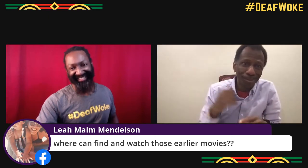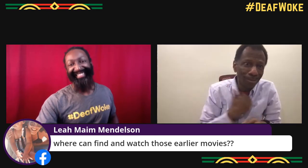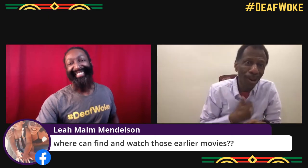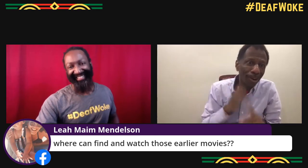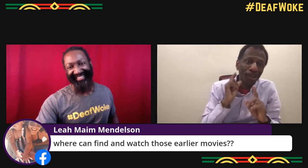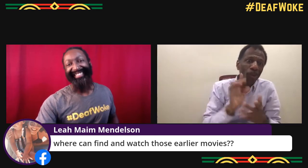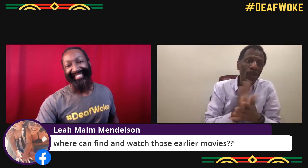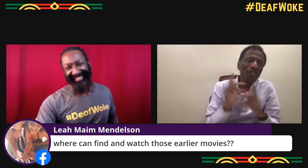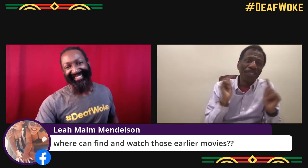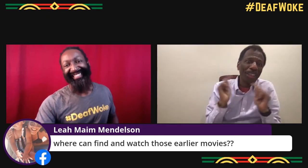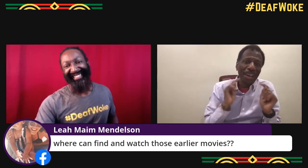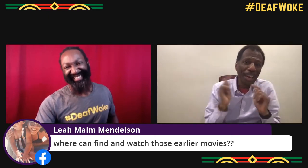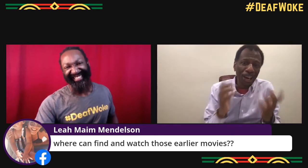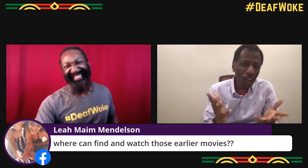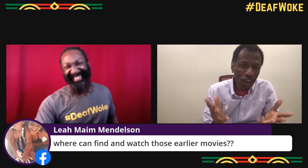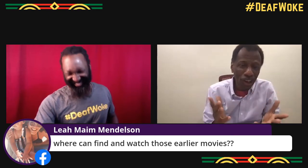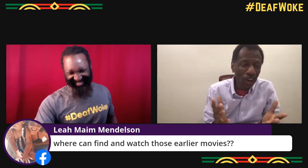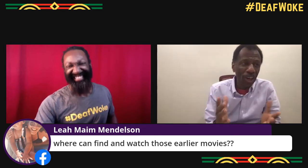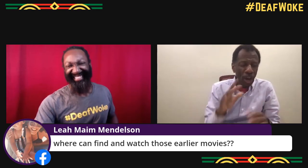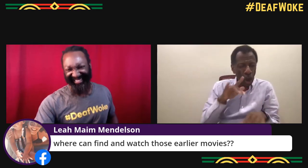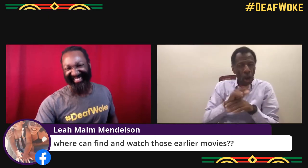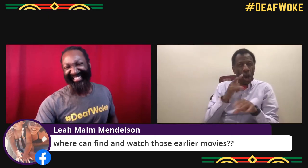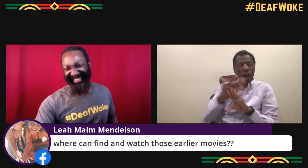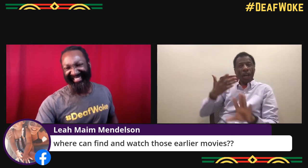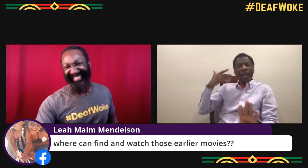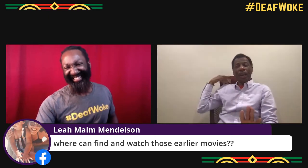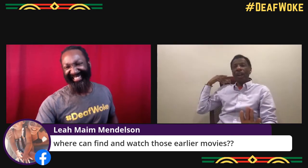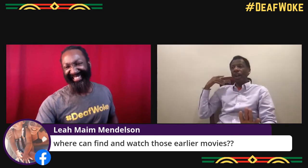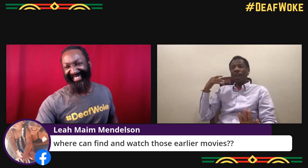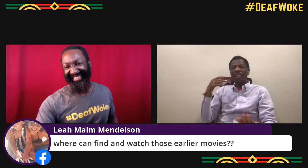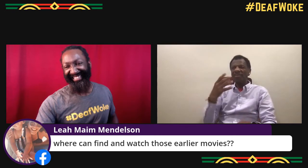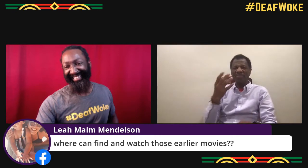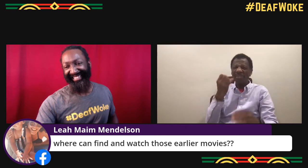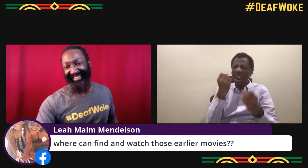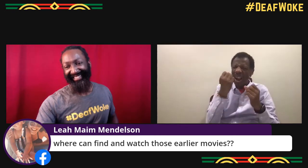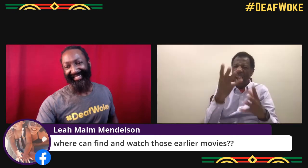and "Avatar," sorry you'll have to go and watch it in the movie theater.